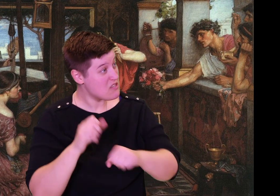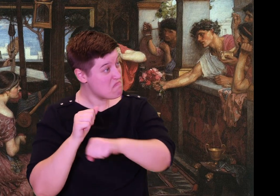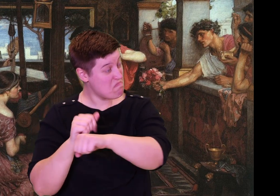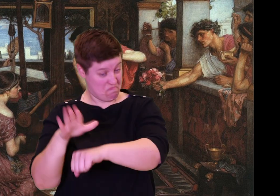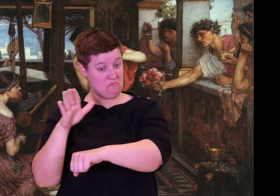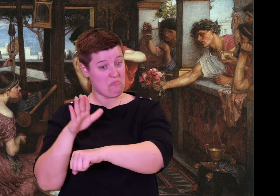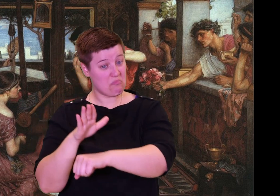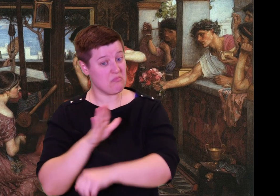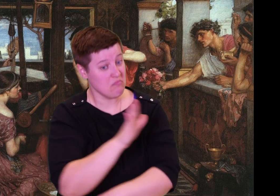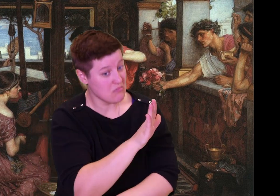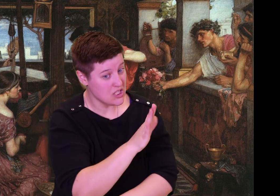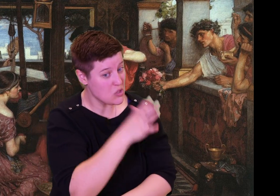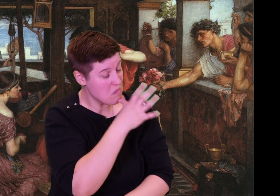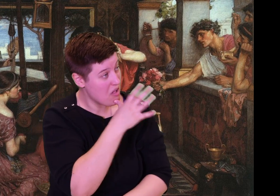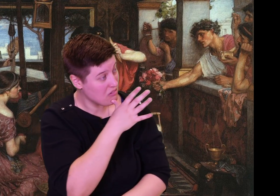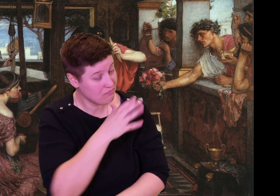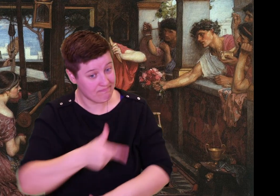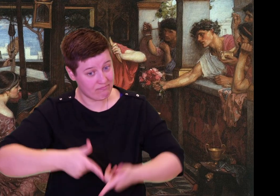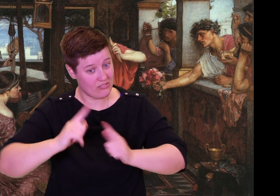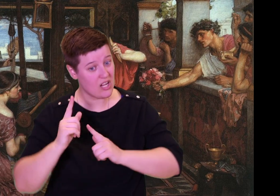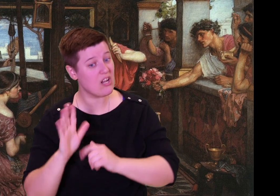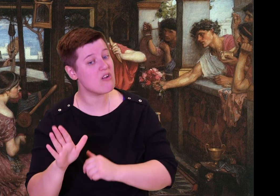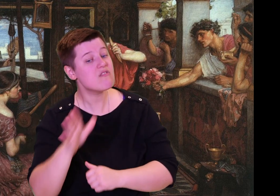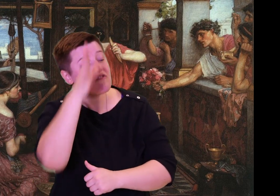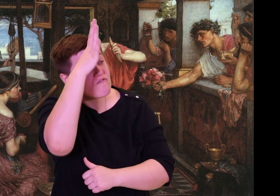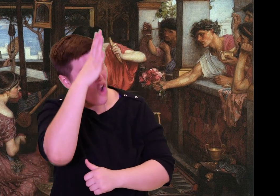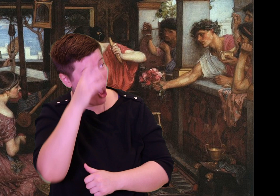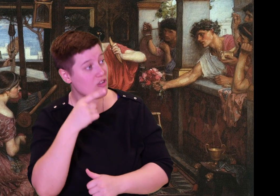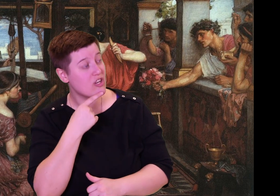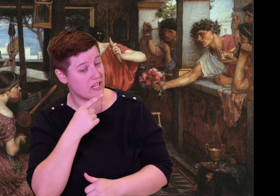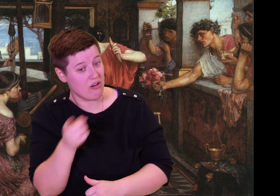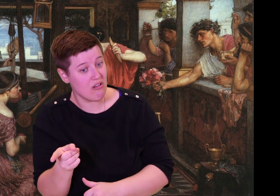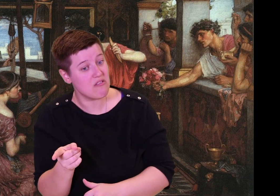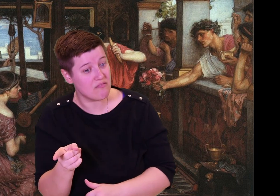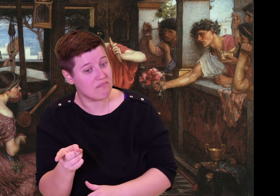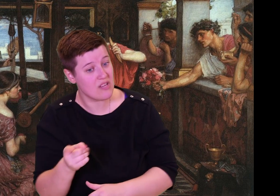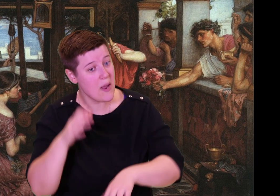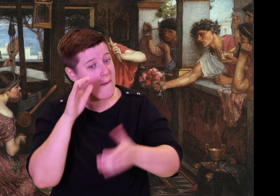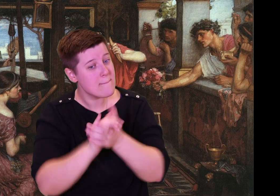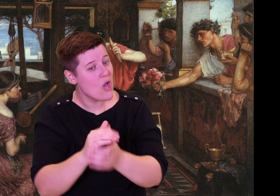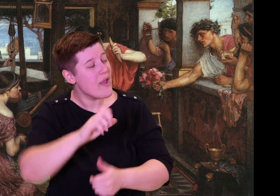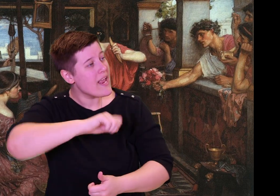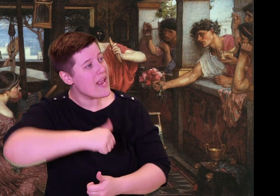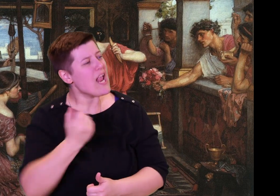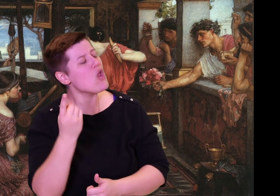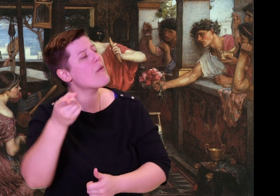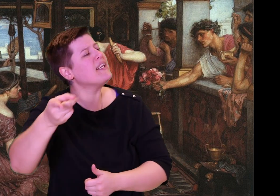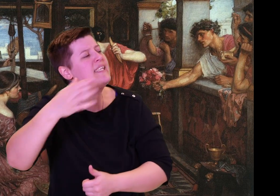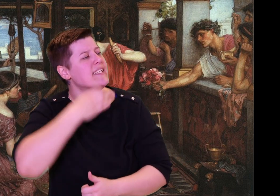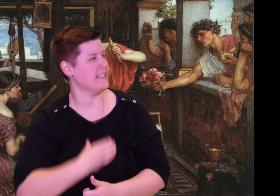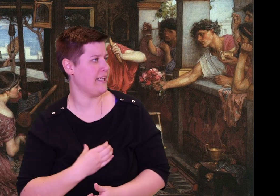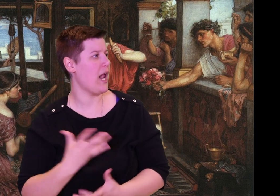anyone has ever had before, even the braided girls of ancient Greece, Tyro,